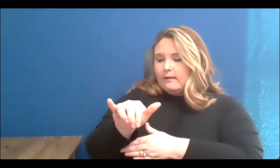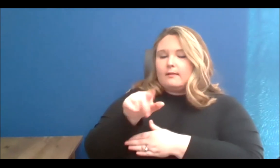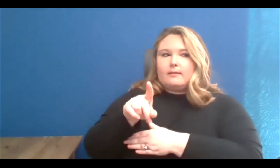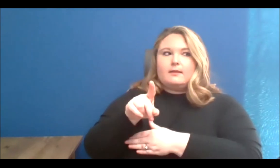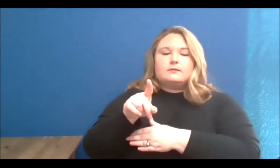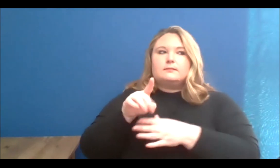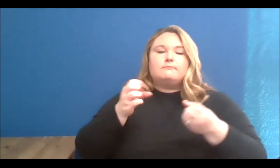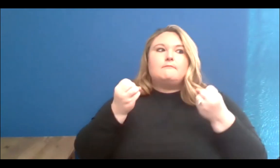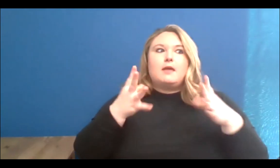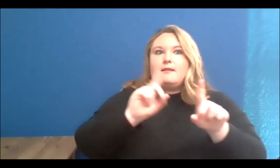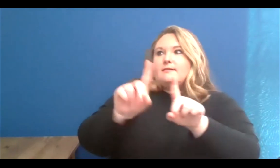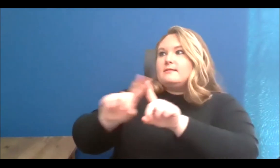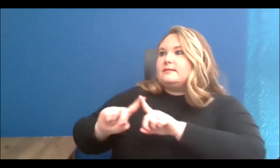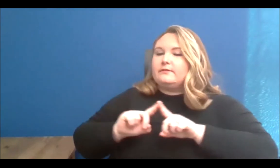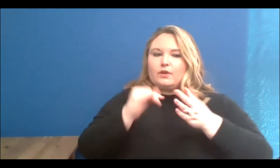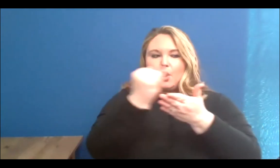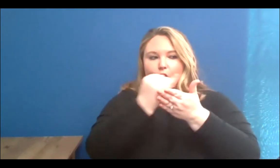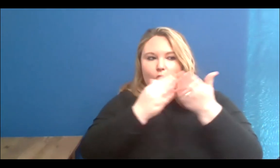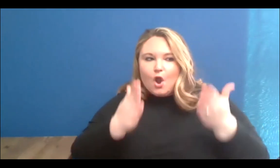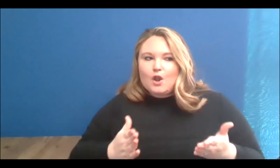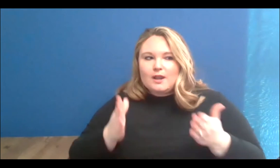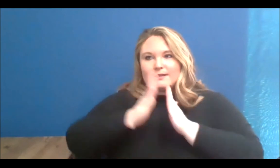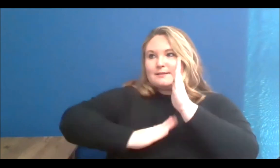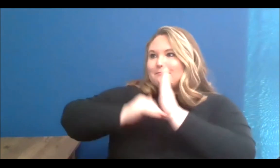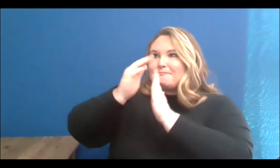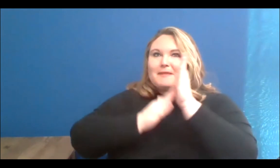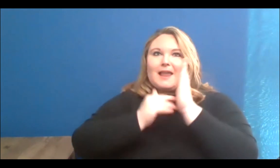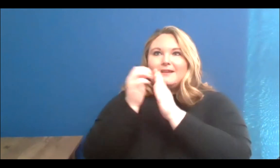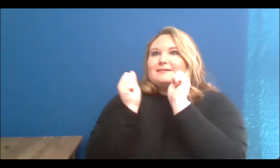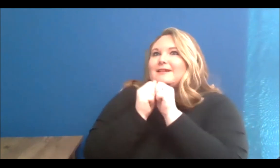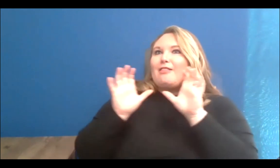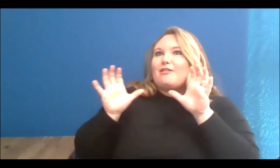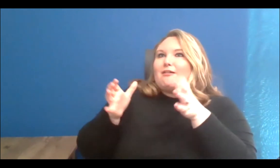multiple artists painting together, you could see the racialized people there